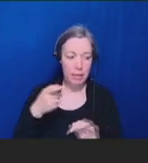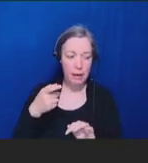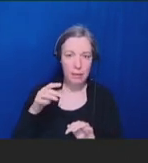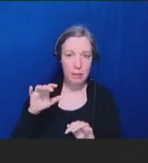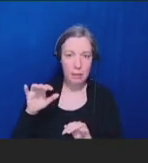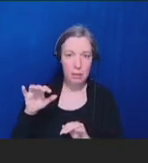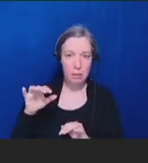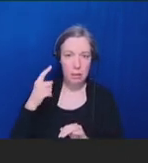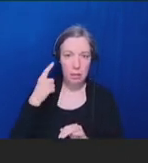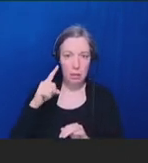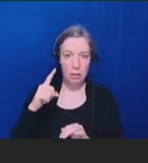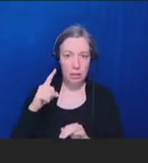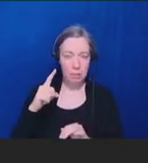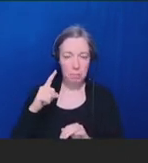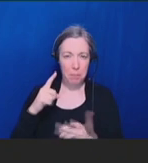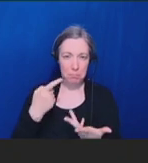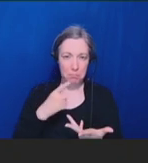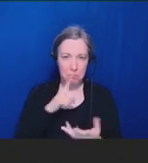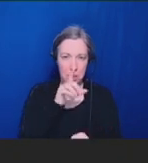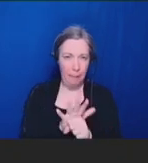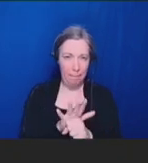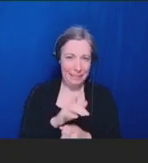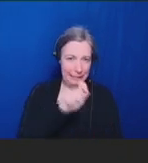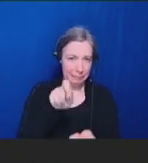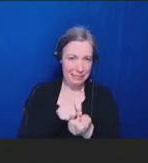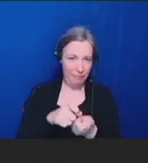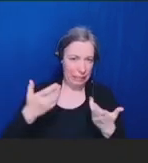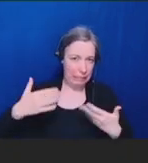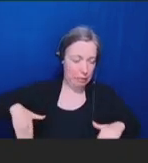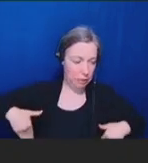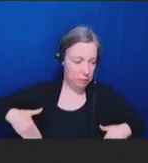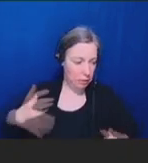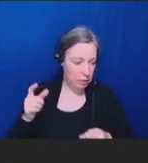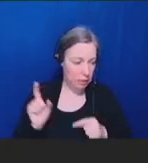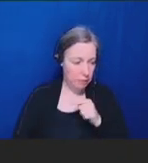to that quite yet. >> Rob Schechter: Thank you again.